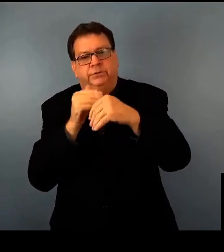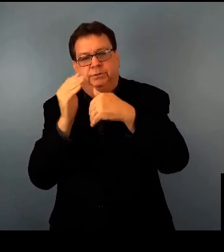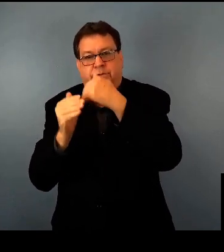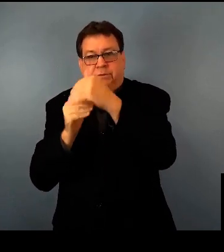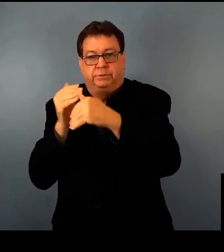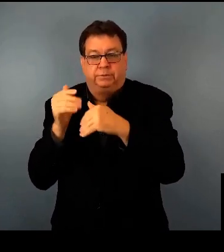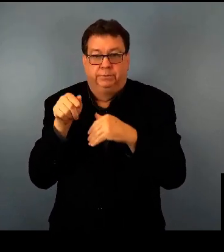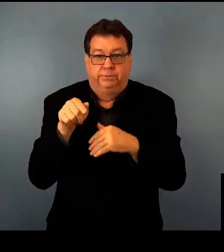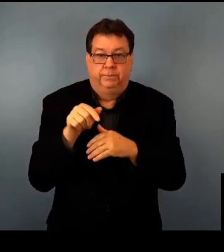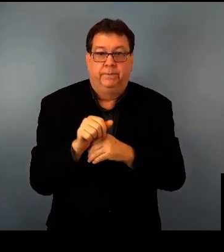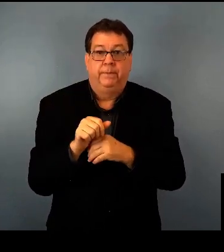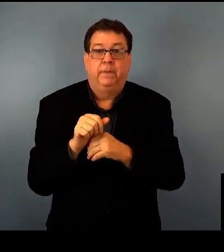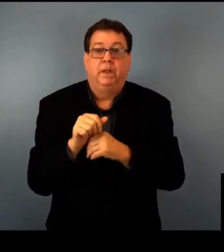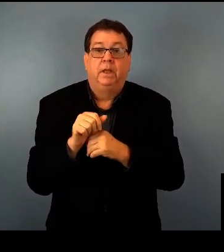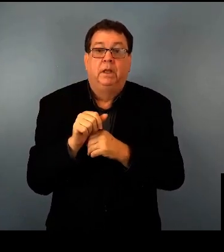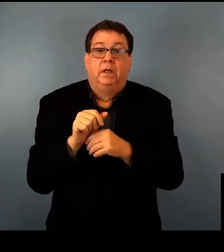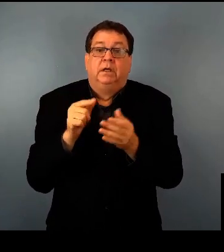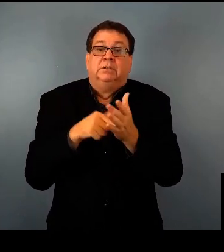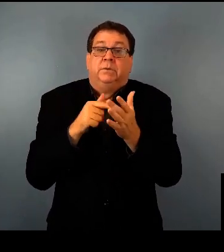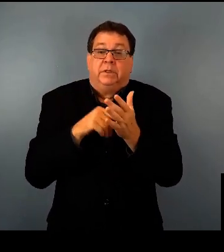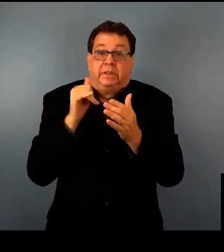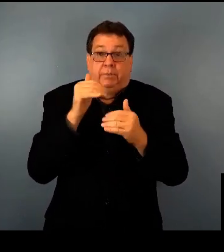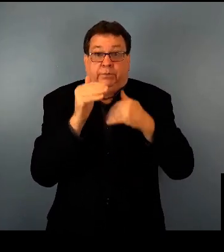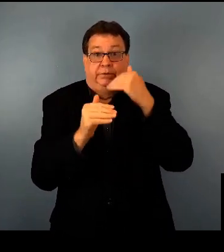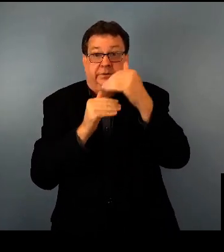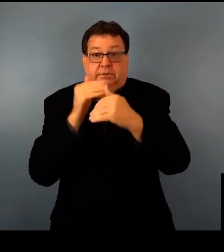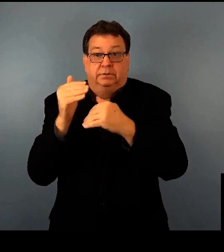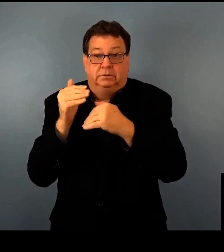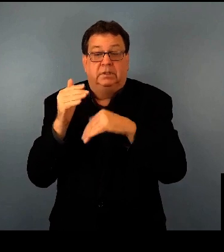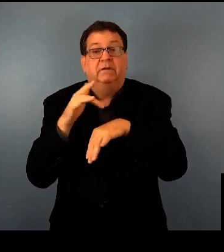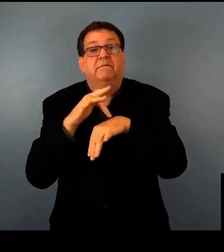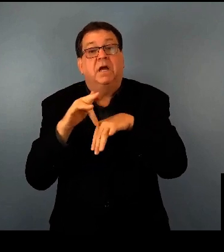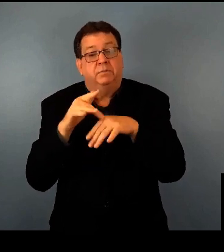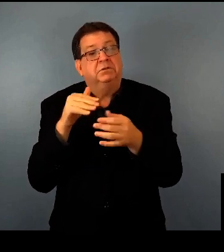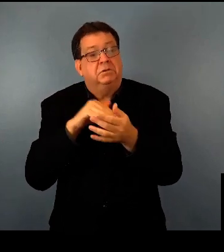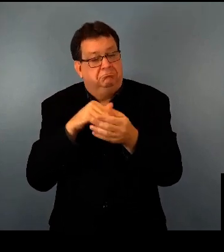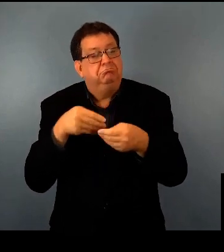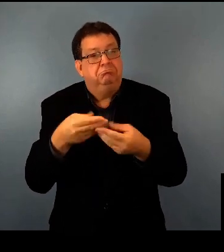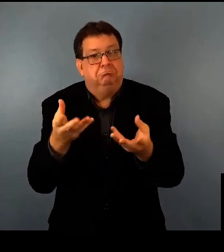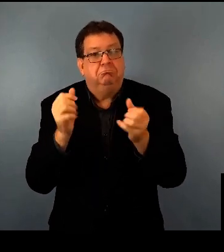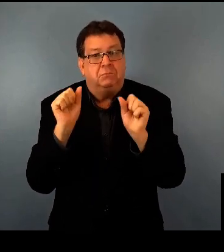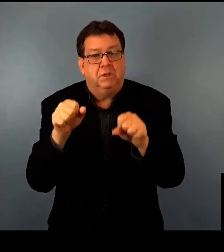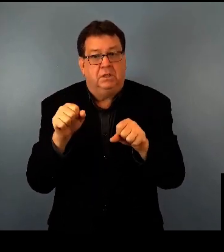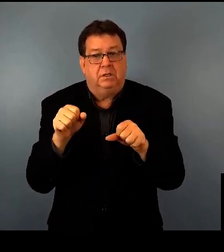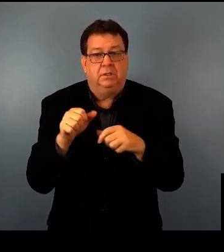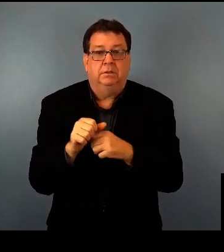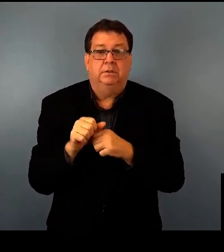of the things that actually enter clinical trials typically are going to end up being available in your doctor's office.